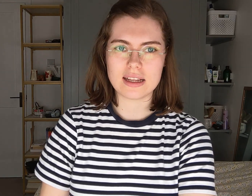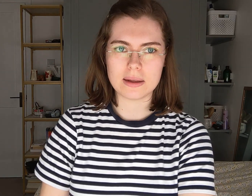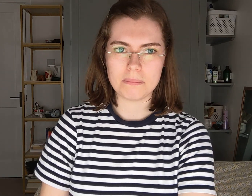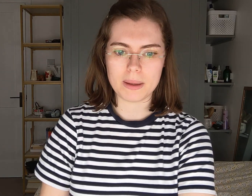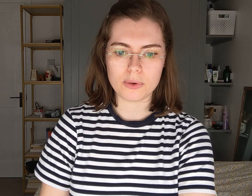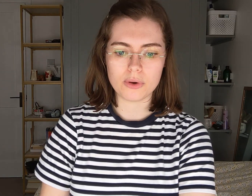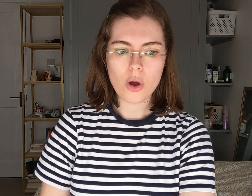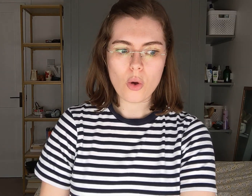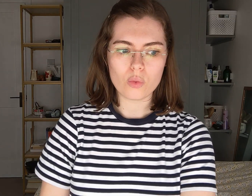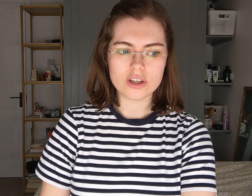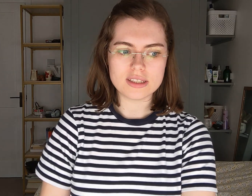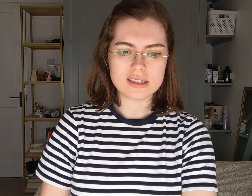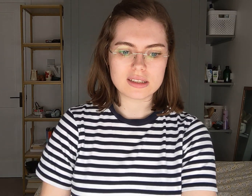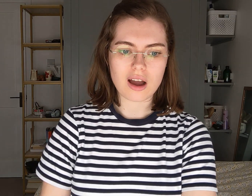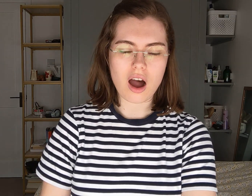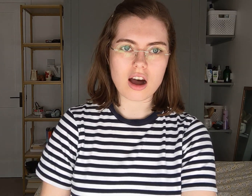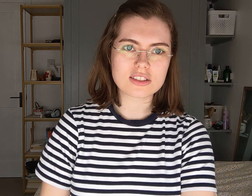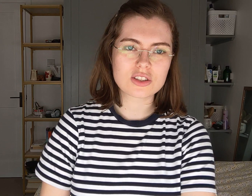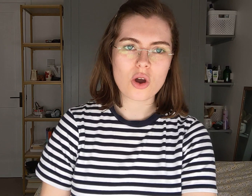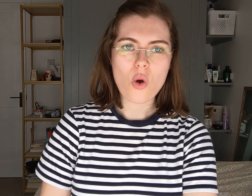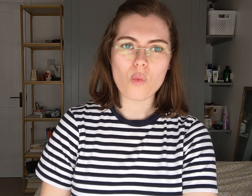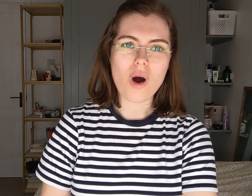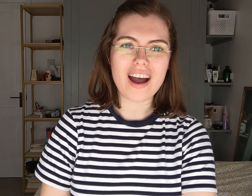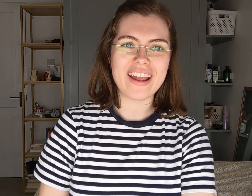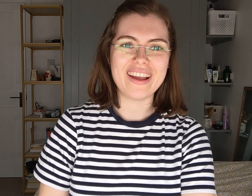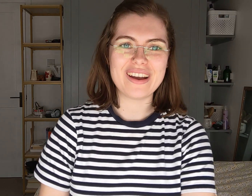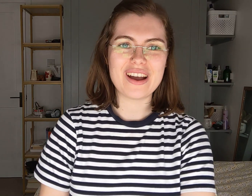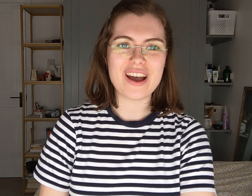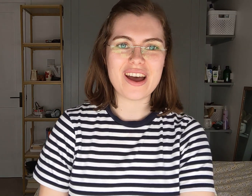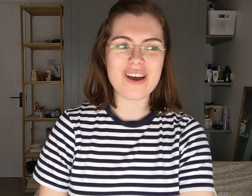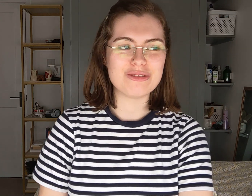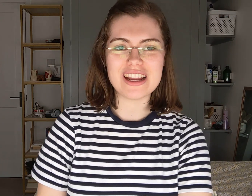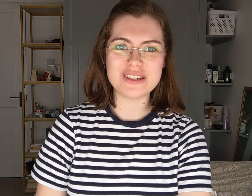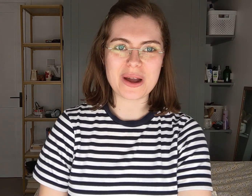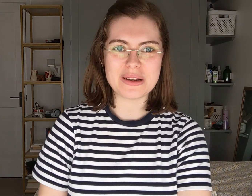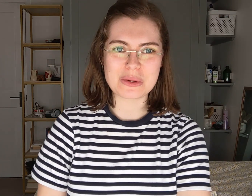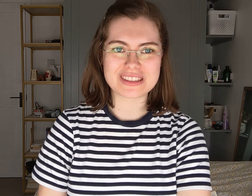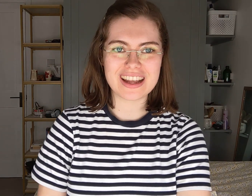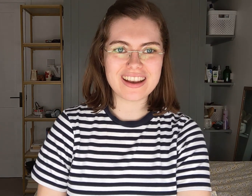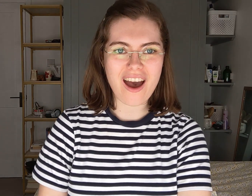England people would ask why a radio aid wasn't enough.